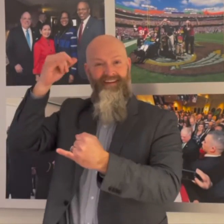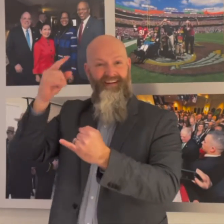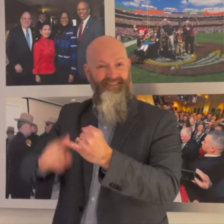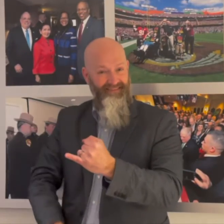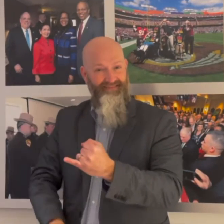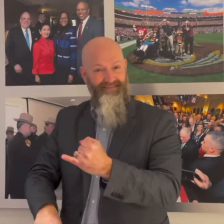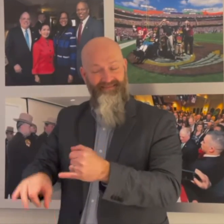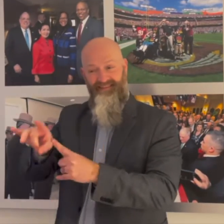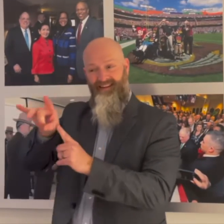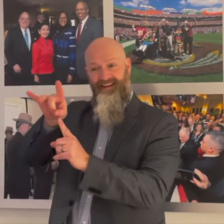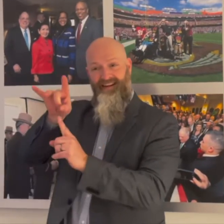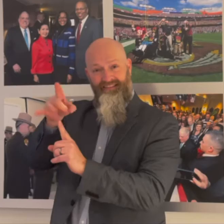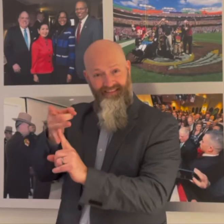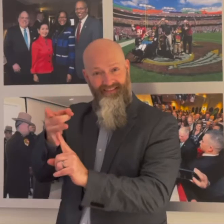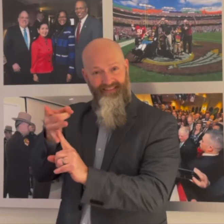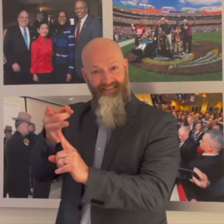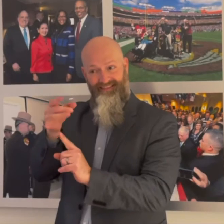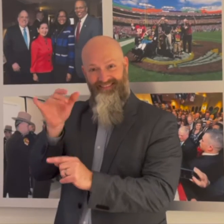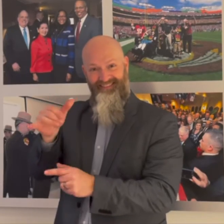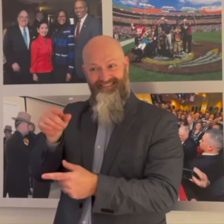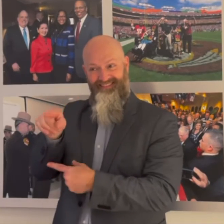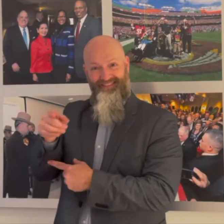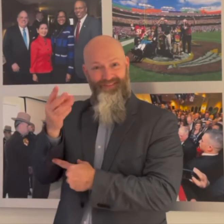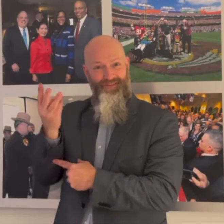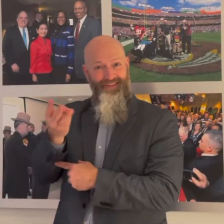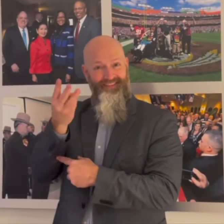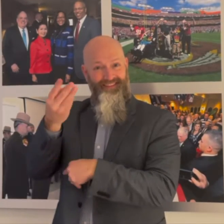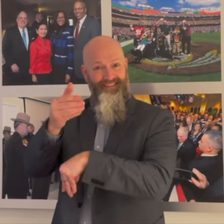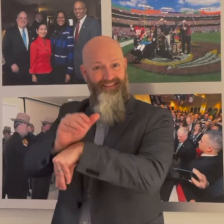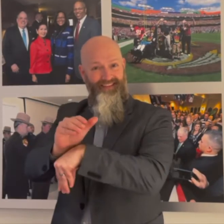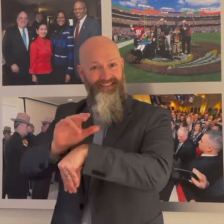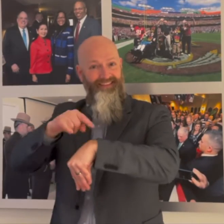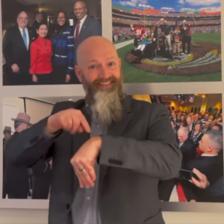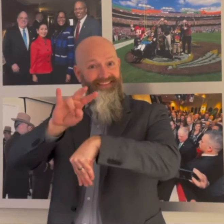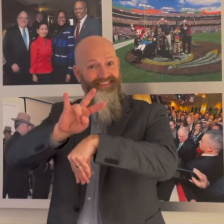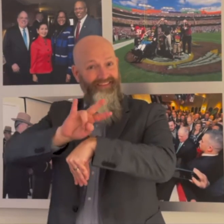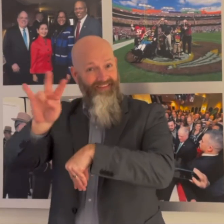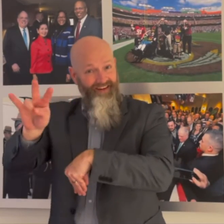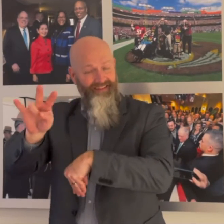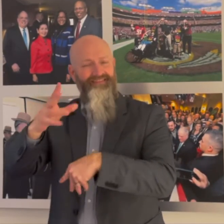and will be presenting his eighth, and last, address this coming Wednesday night at 7pm.